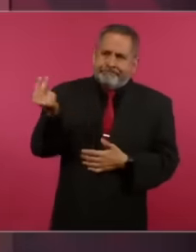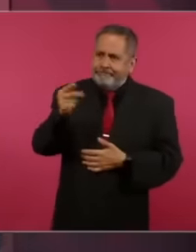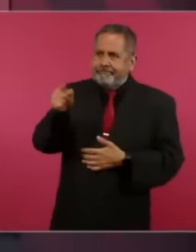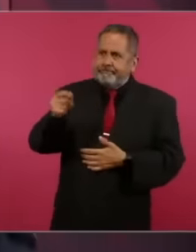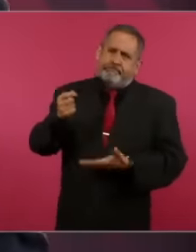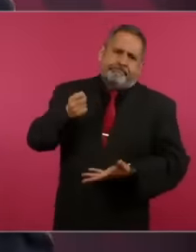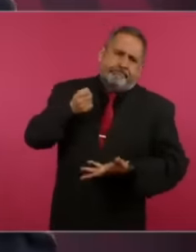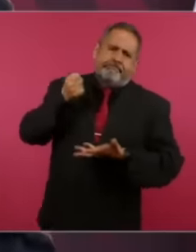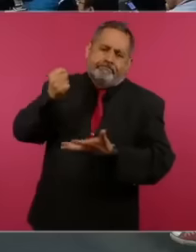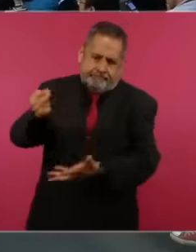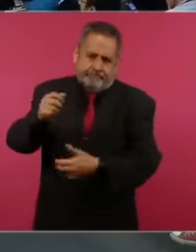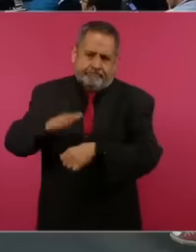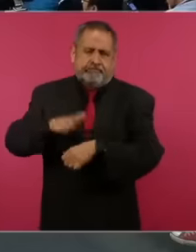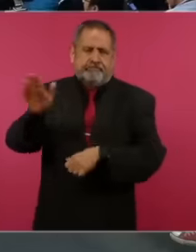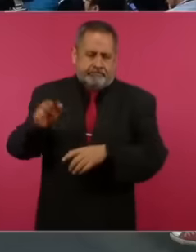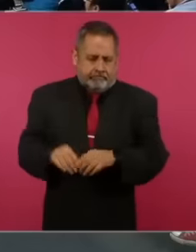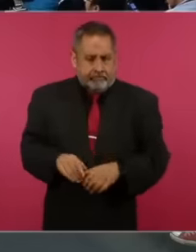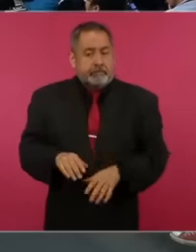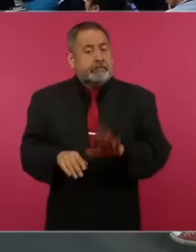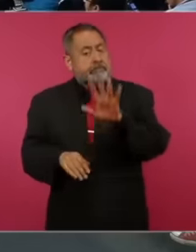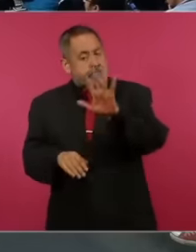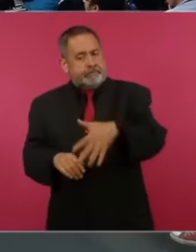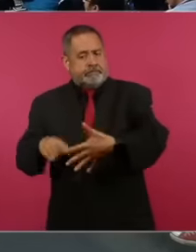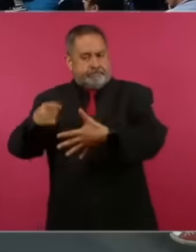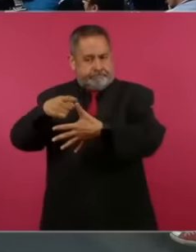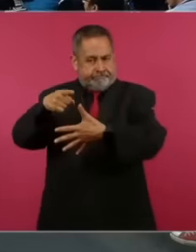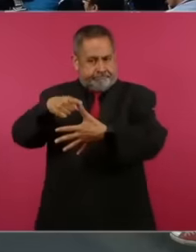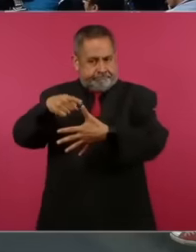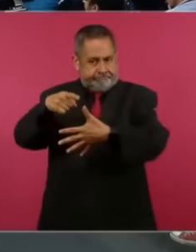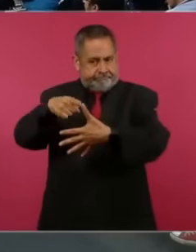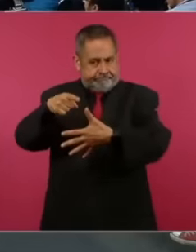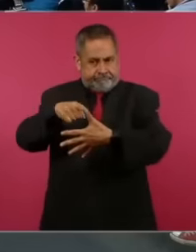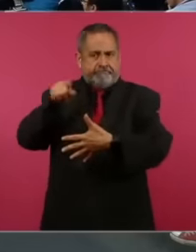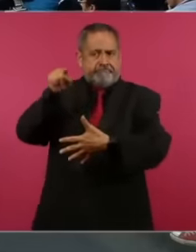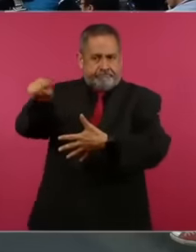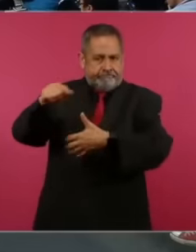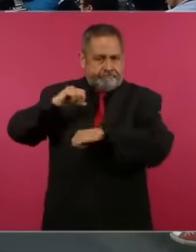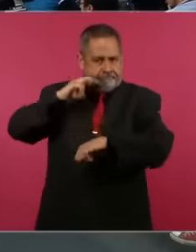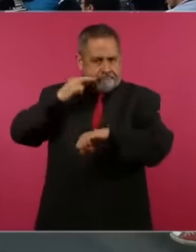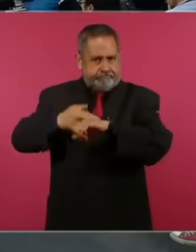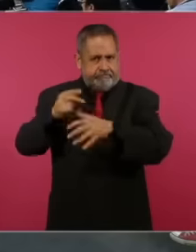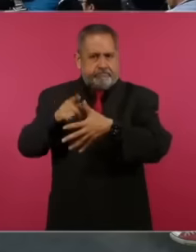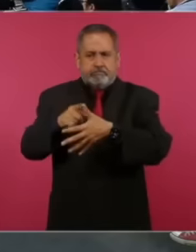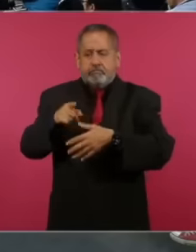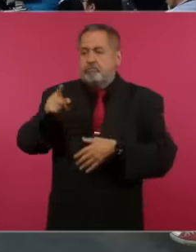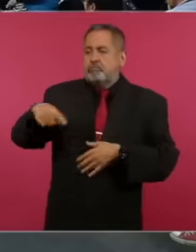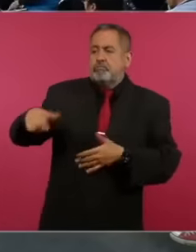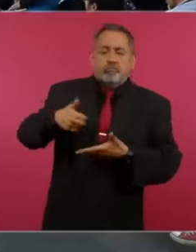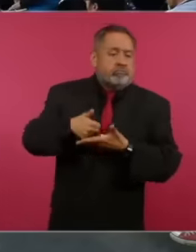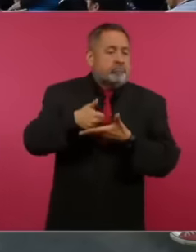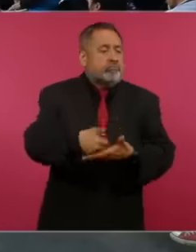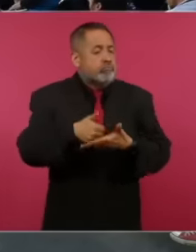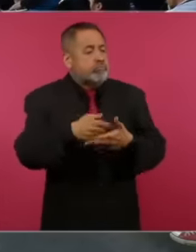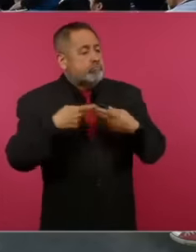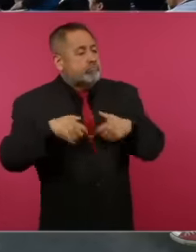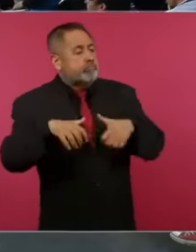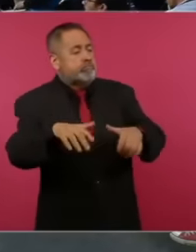Ah. But I am missing the fifth auxiliary mission to the population in cases of